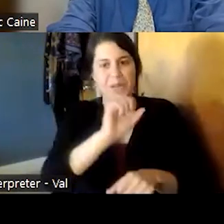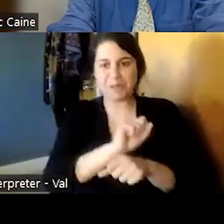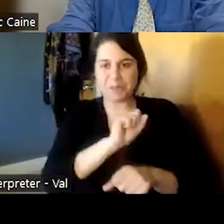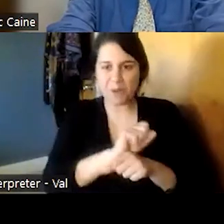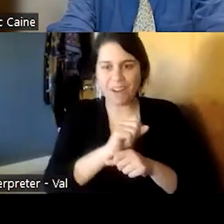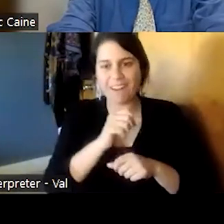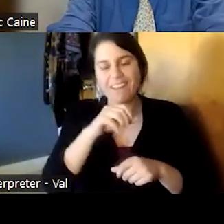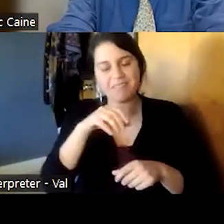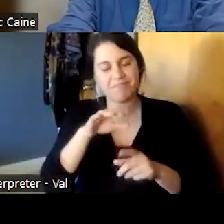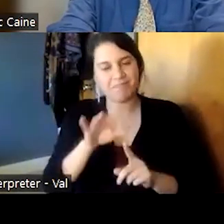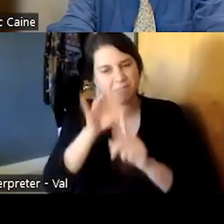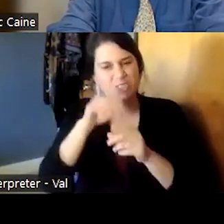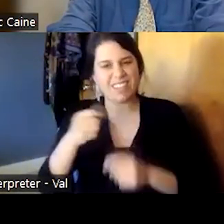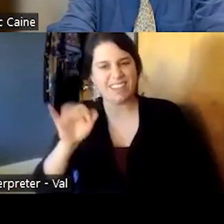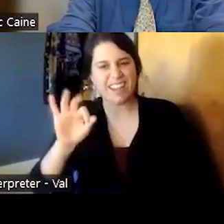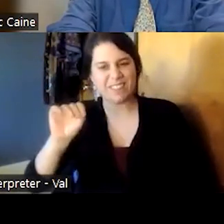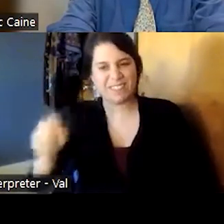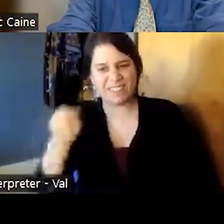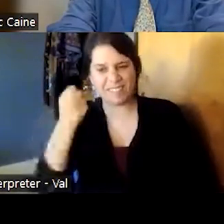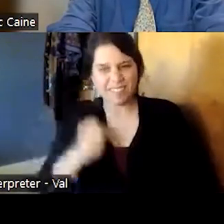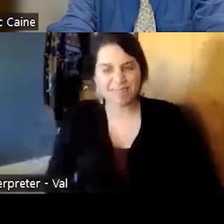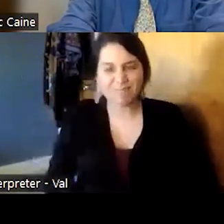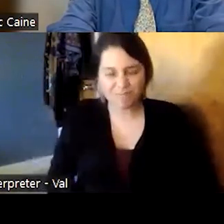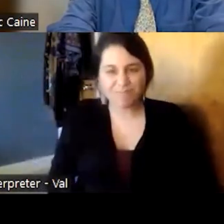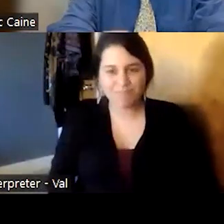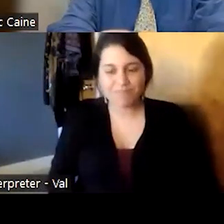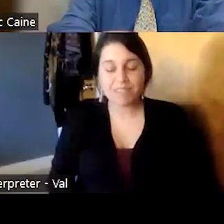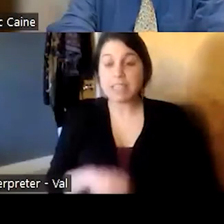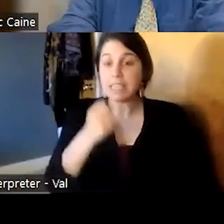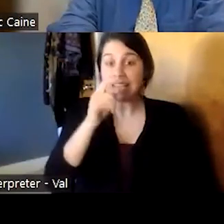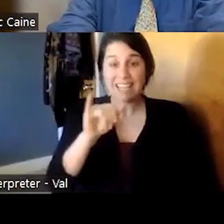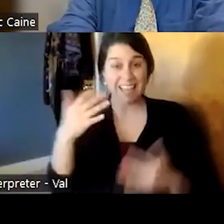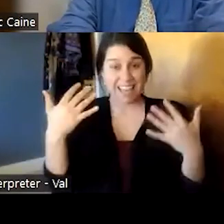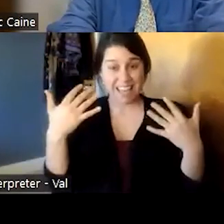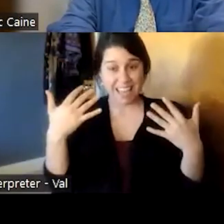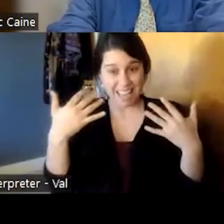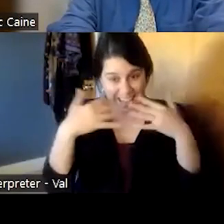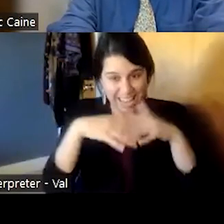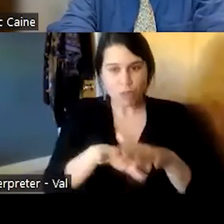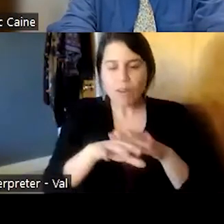um were very characteristic of this and this integration as opposed to dualism and that's